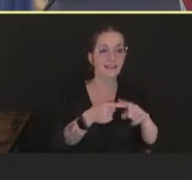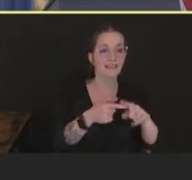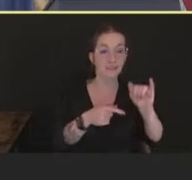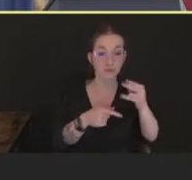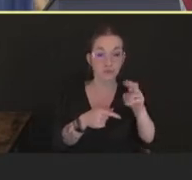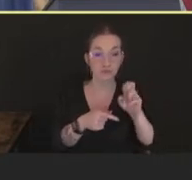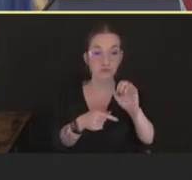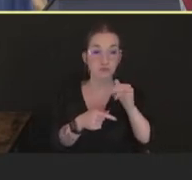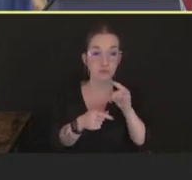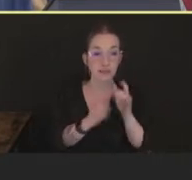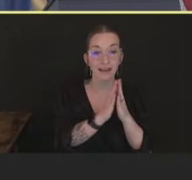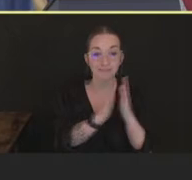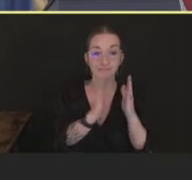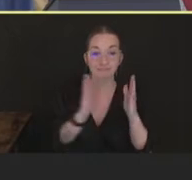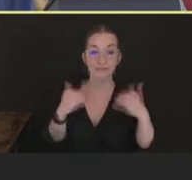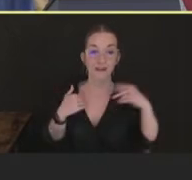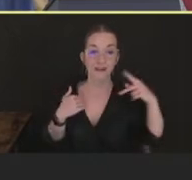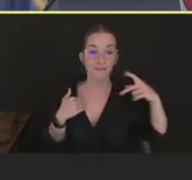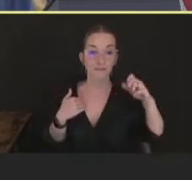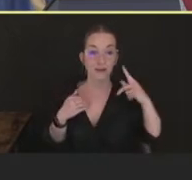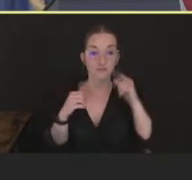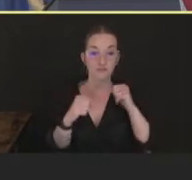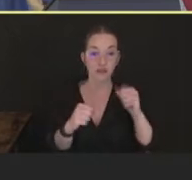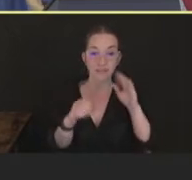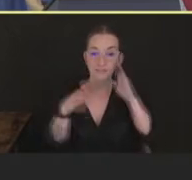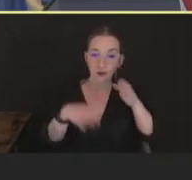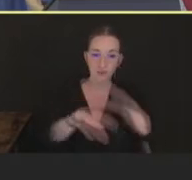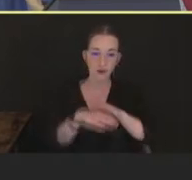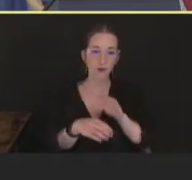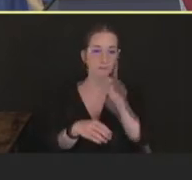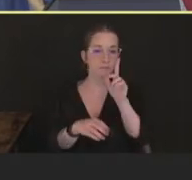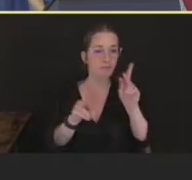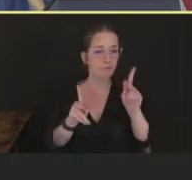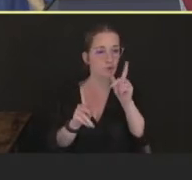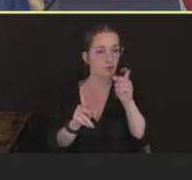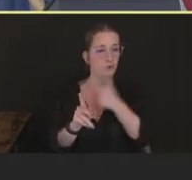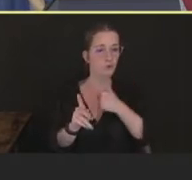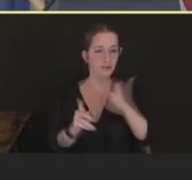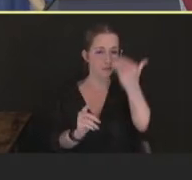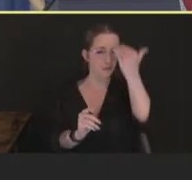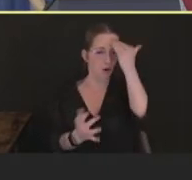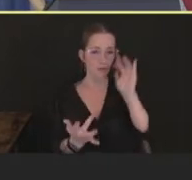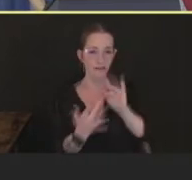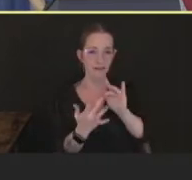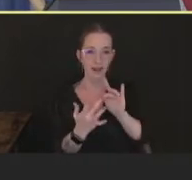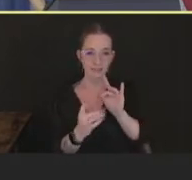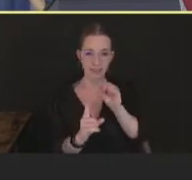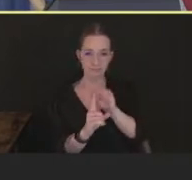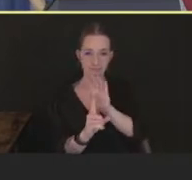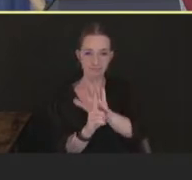again focused on contacts of known monkeypox cases. Which worked well when the case rates